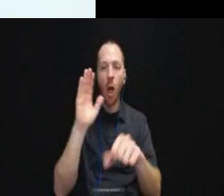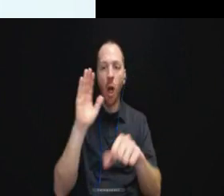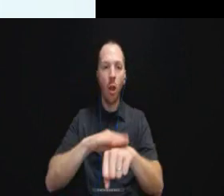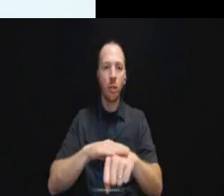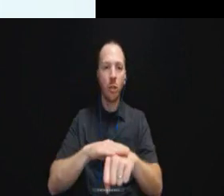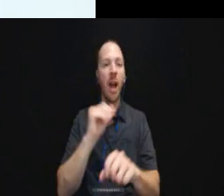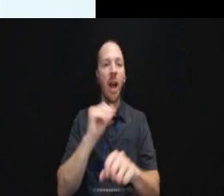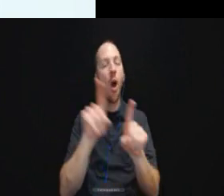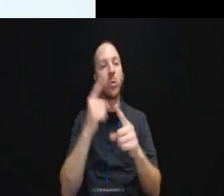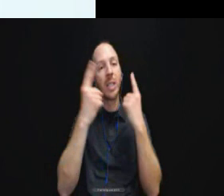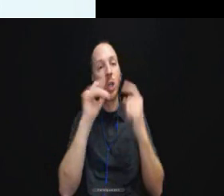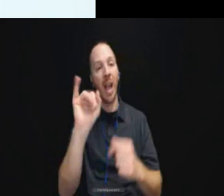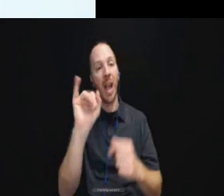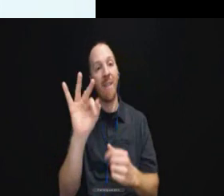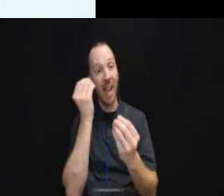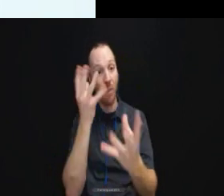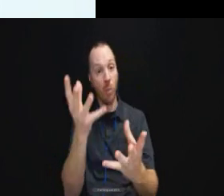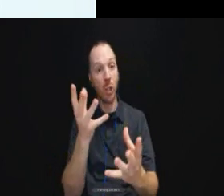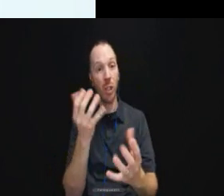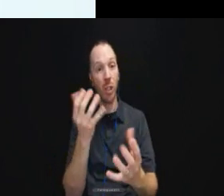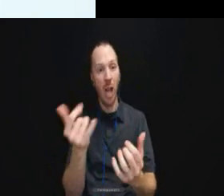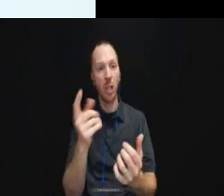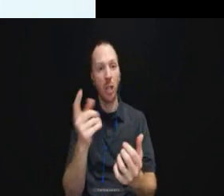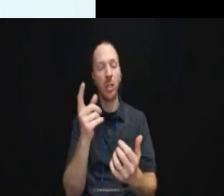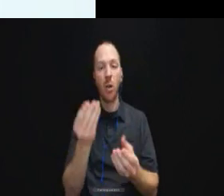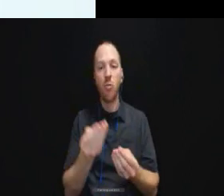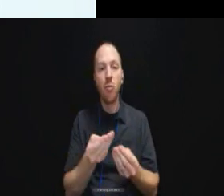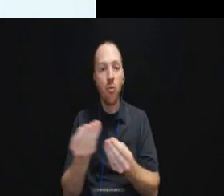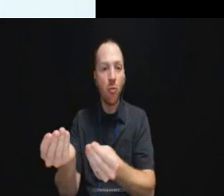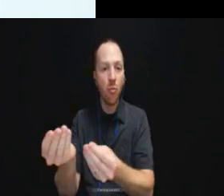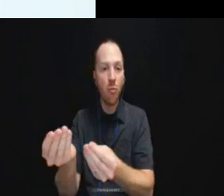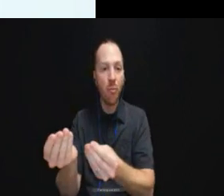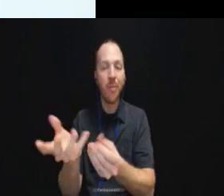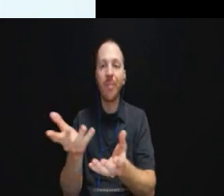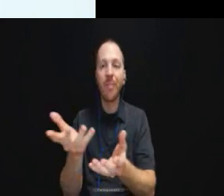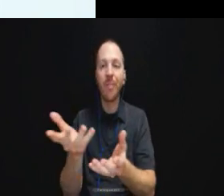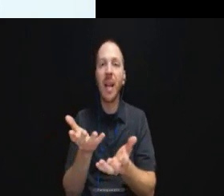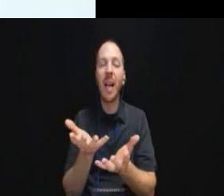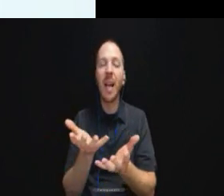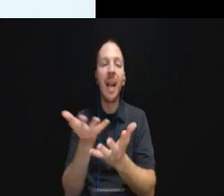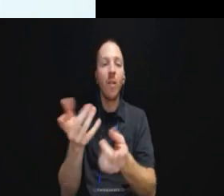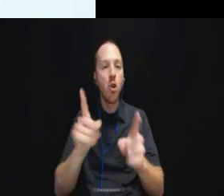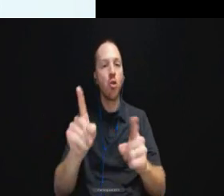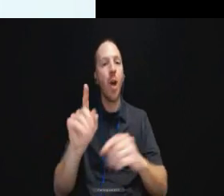information is being relayed during a nighttime when someone is sleeping and how to get that